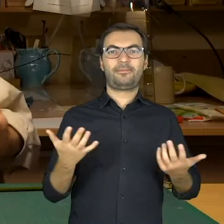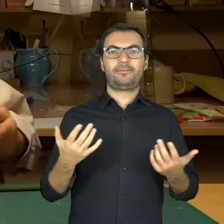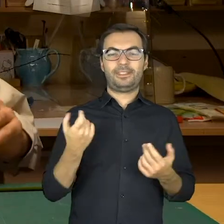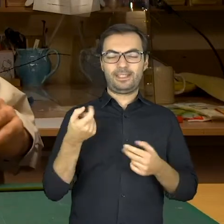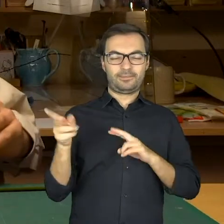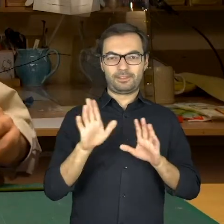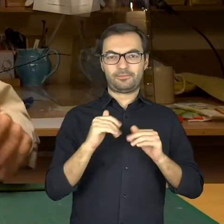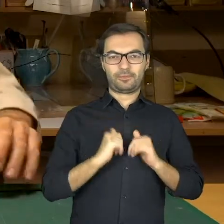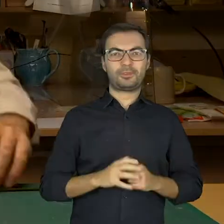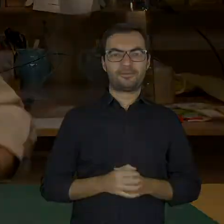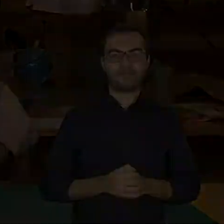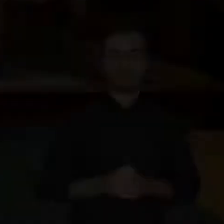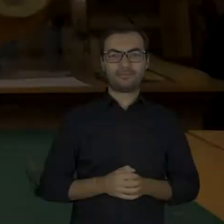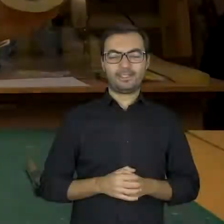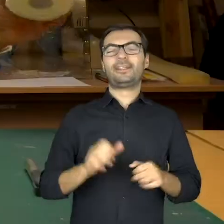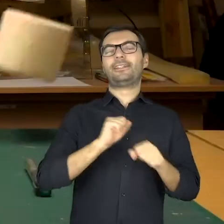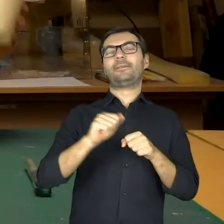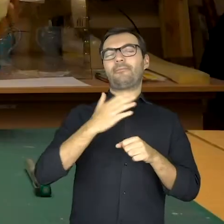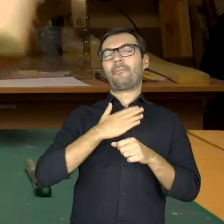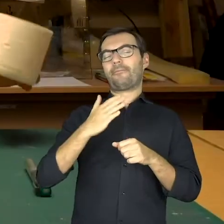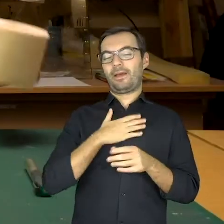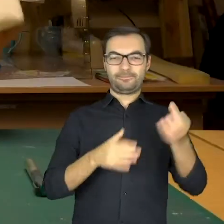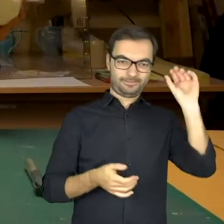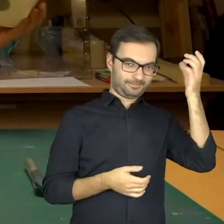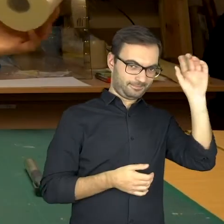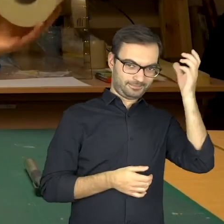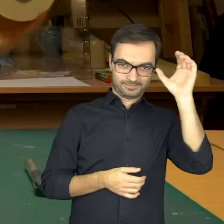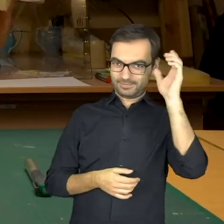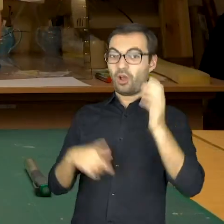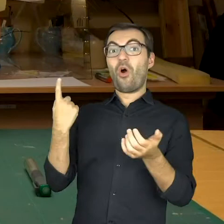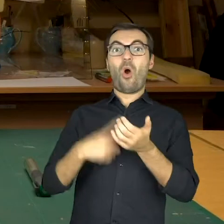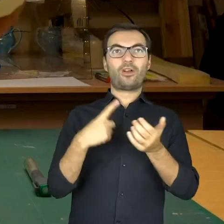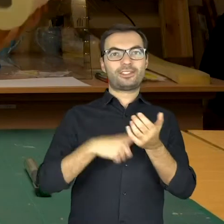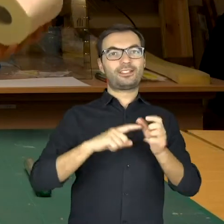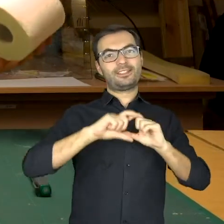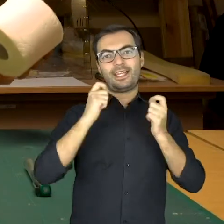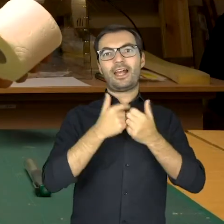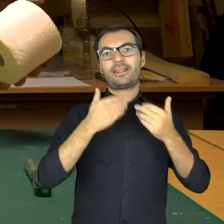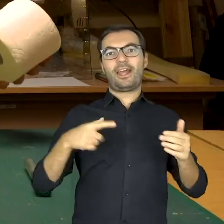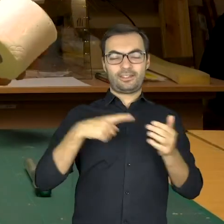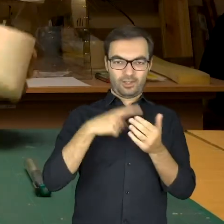I’ll be right back! Here it is! I’ve got it! The last one in the whole Theater.